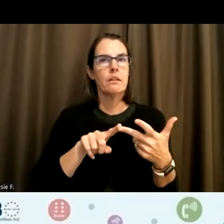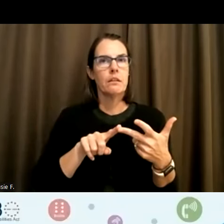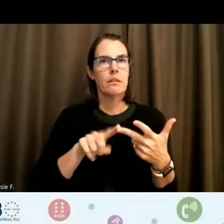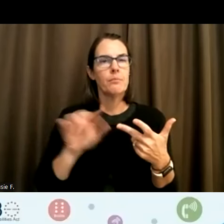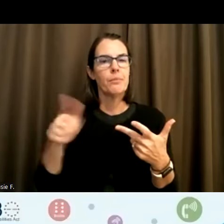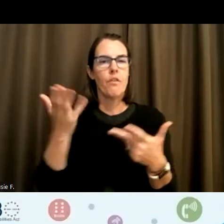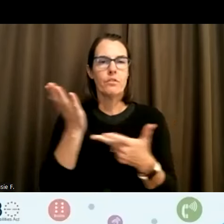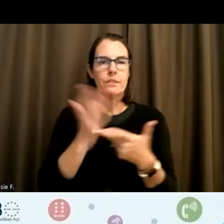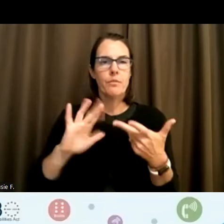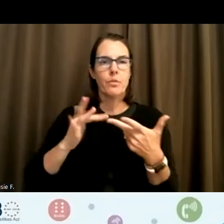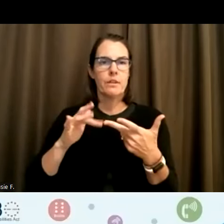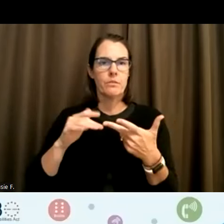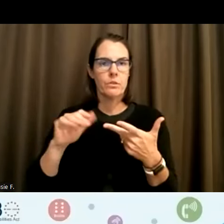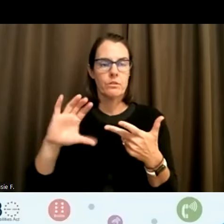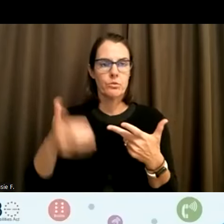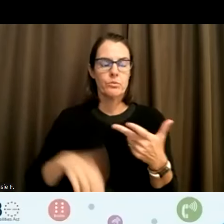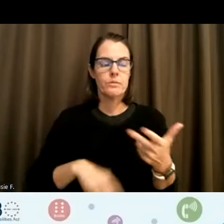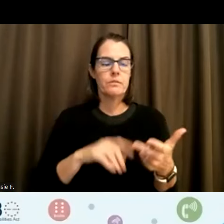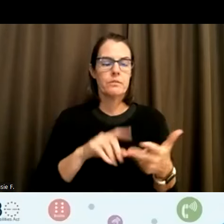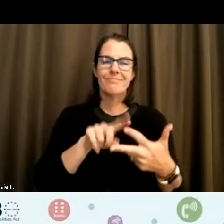Obviously Facebook is is much more general,